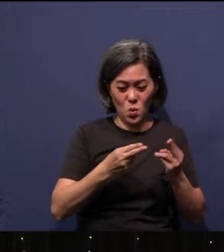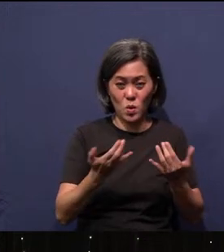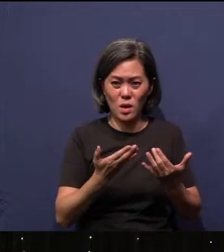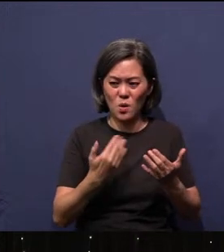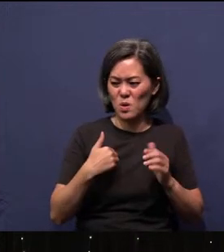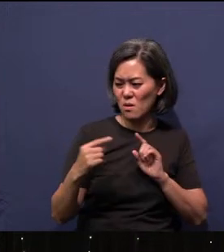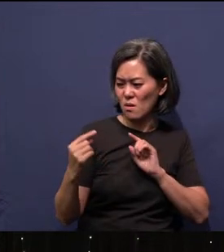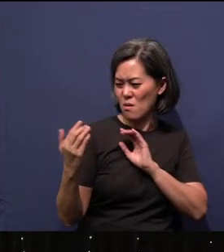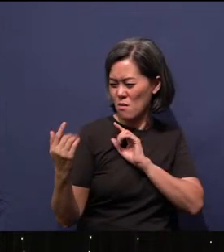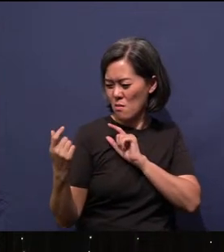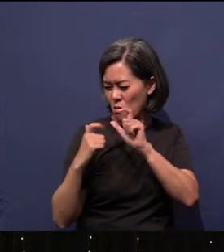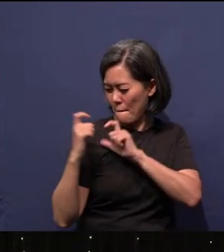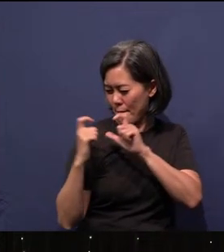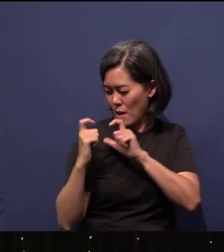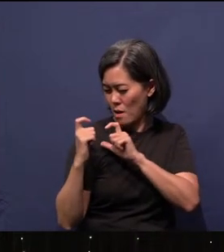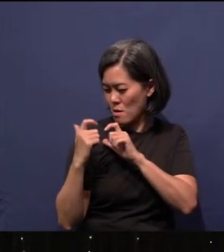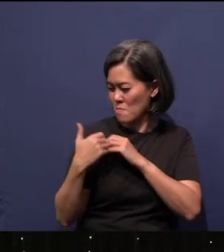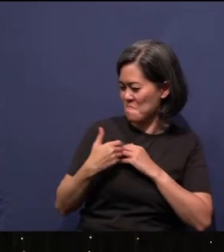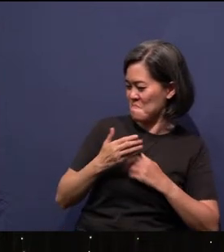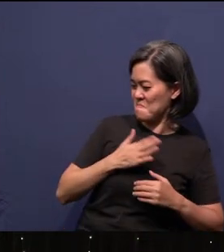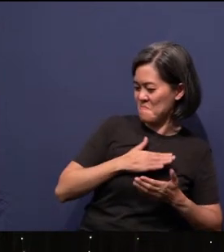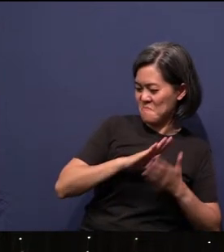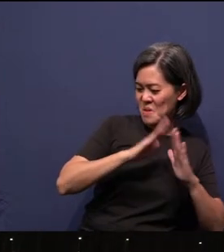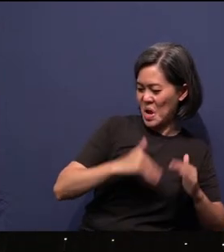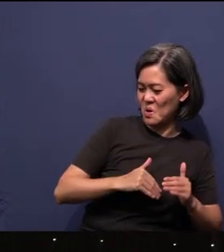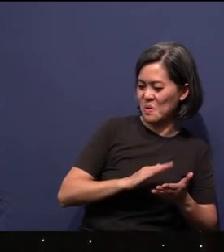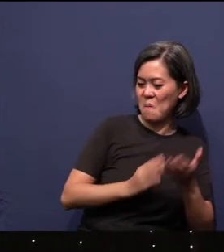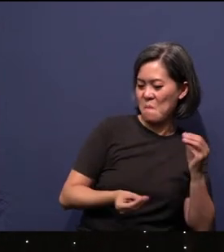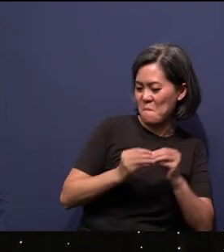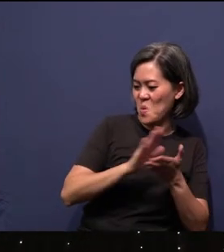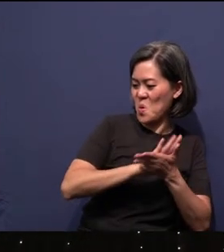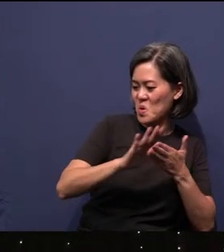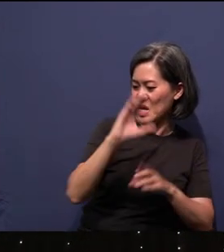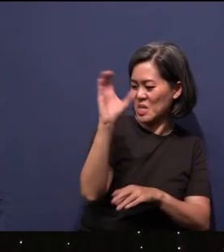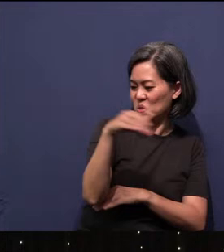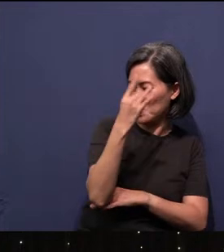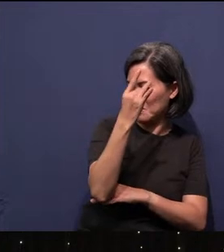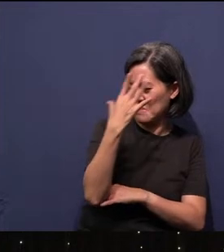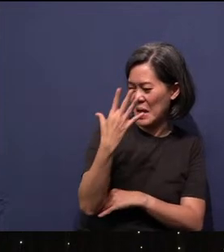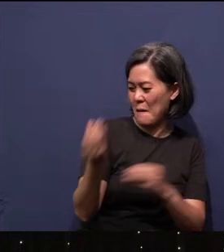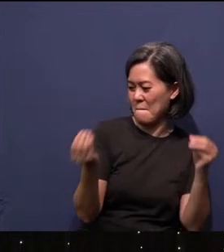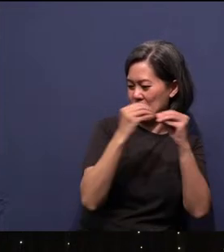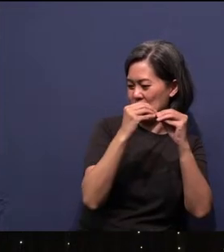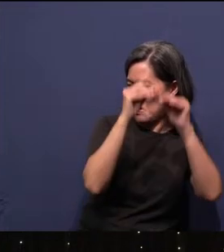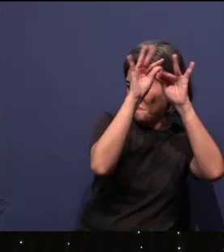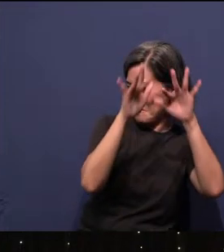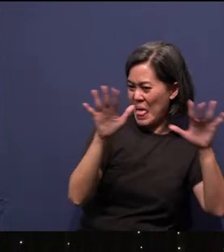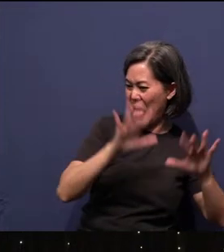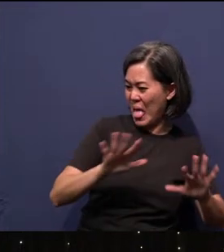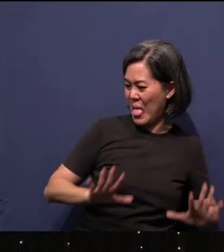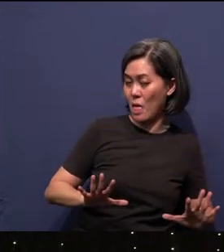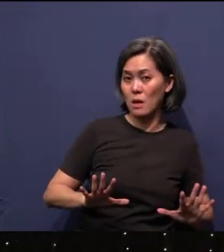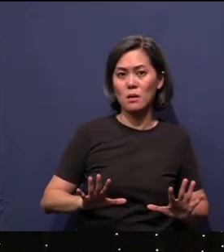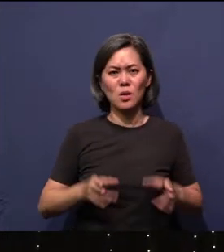The house must be nicer, Christmas lights must be brighter… Are humans like that? We want